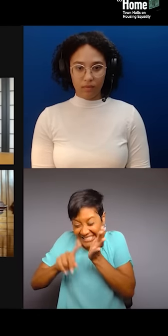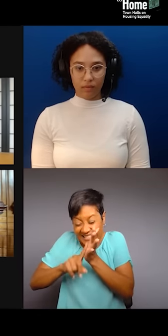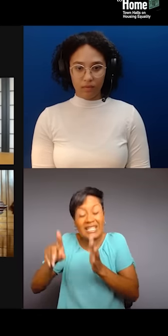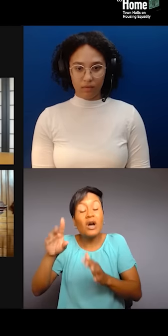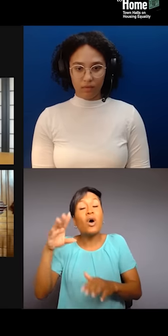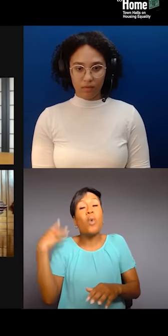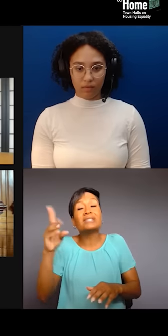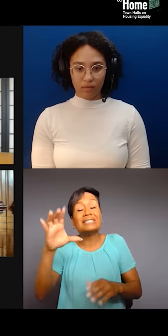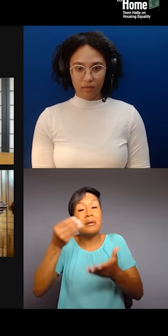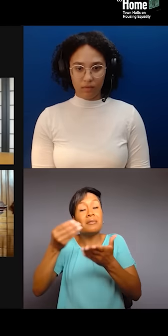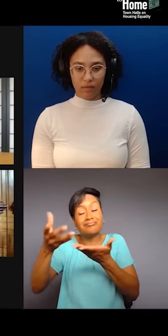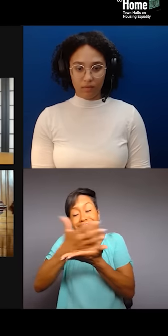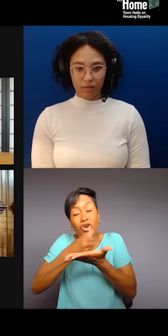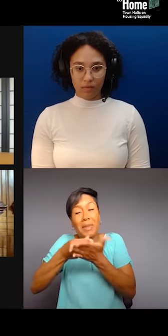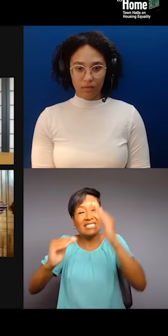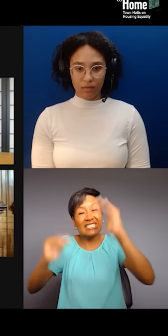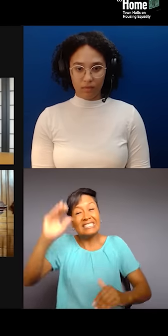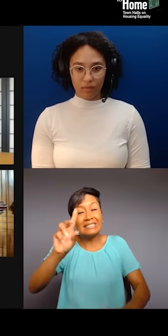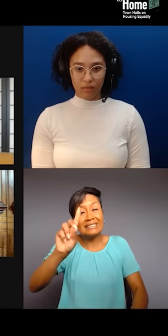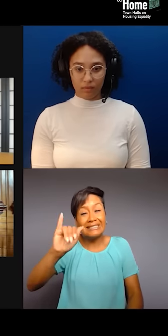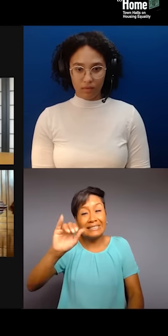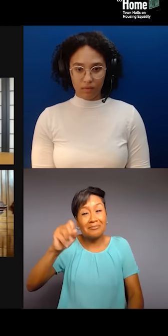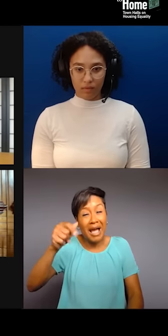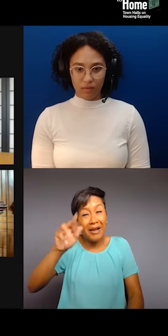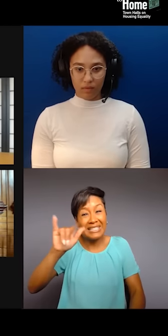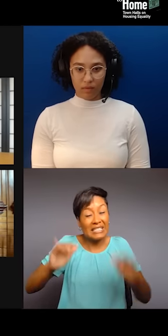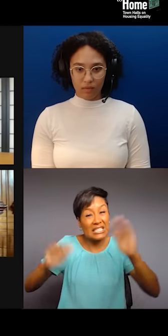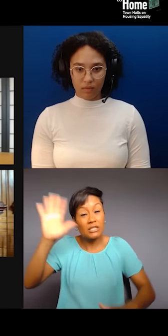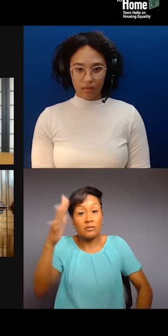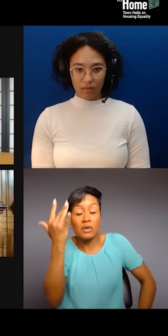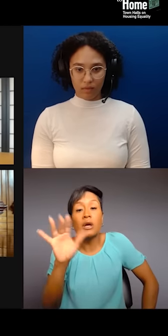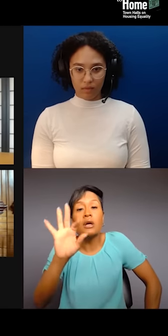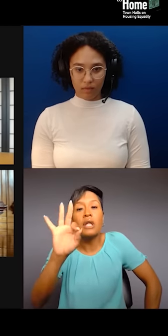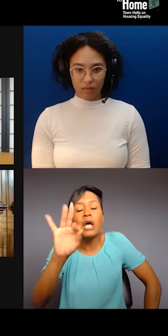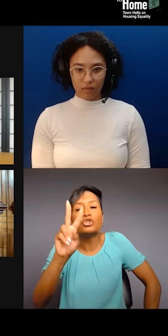that 92% of all property and land given away in Washington DC was given to white men.